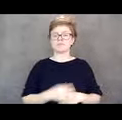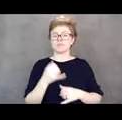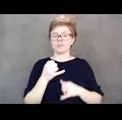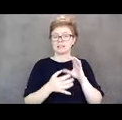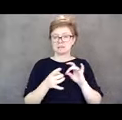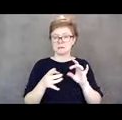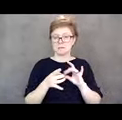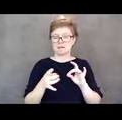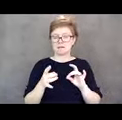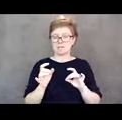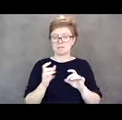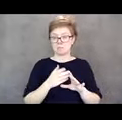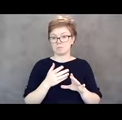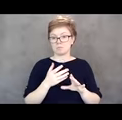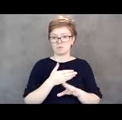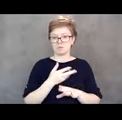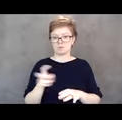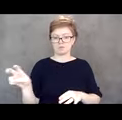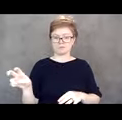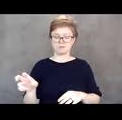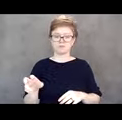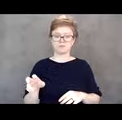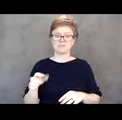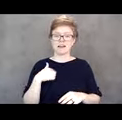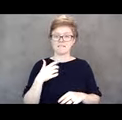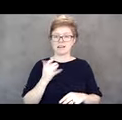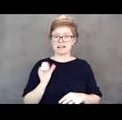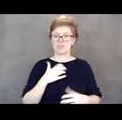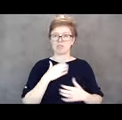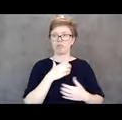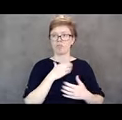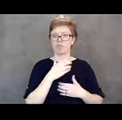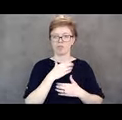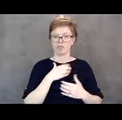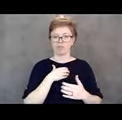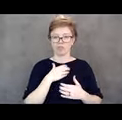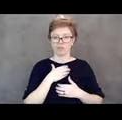as I mentioned I feel like I was just kinda yelling to the void and complaining and every step of the way